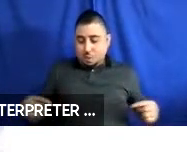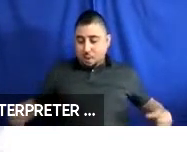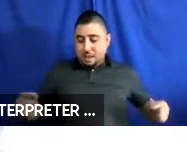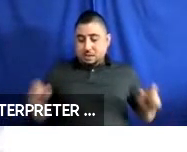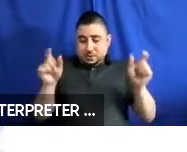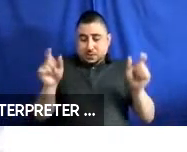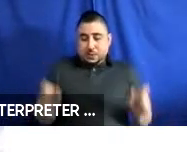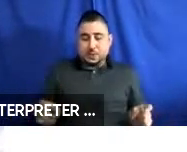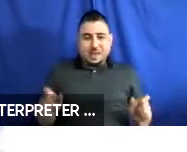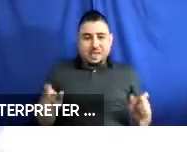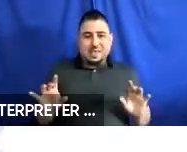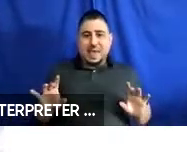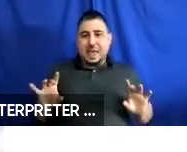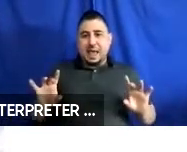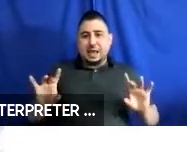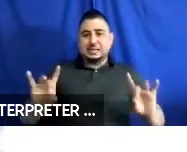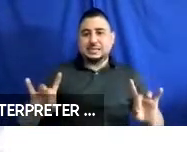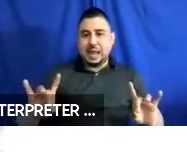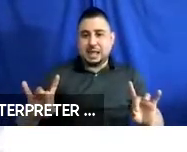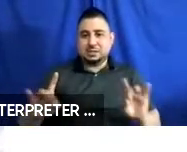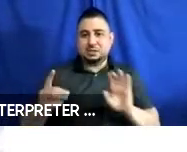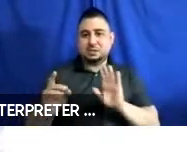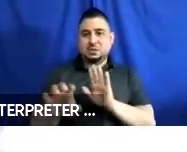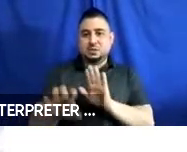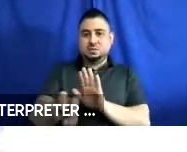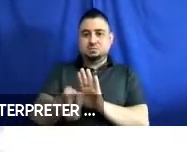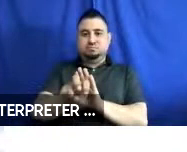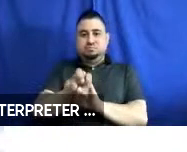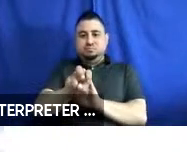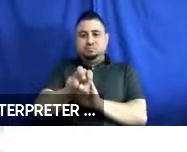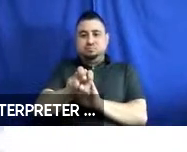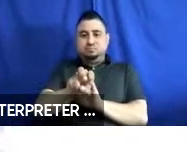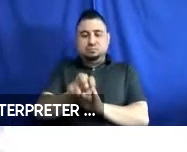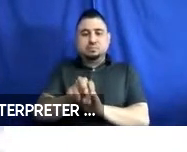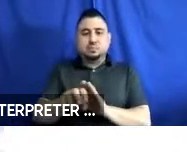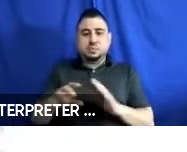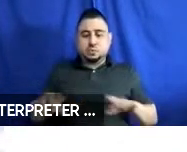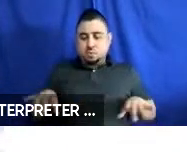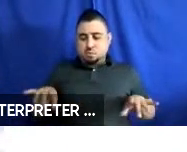the things that would attach to those hooks that we saw on the anchorages. So, we -- the,